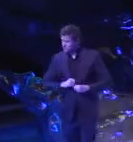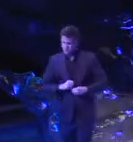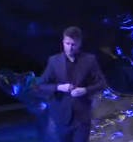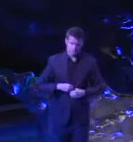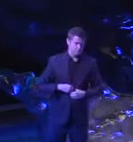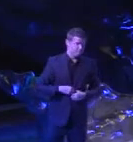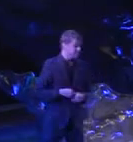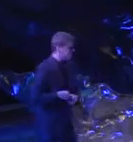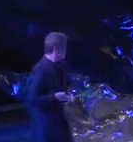How ya'll doin'?